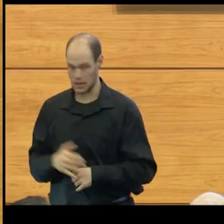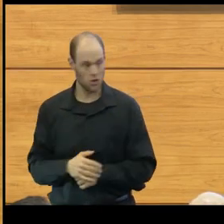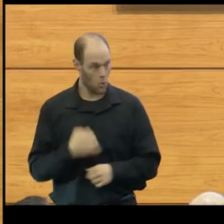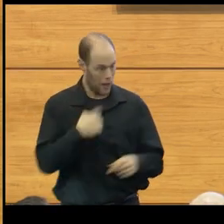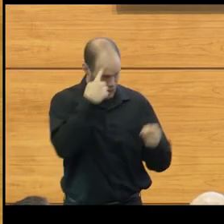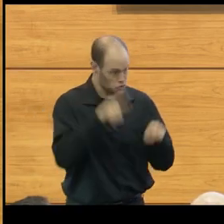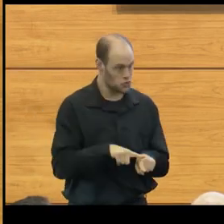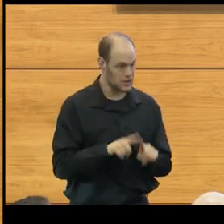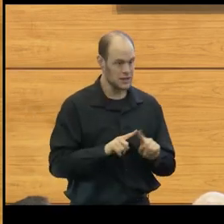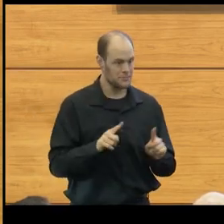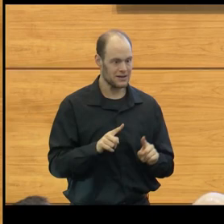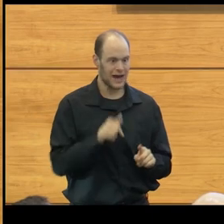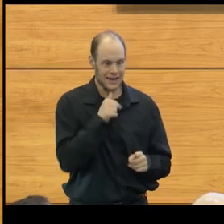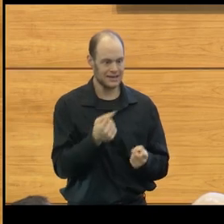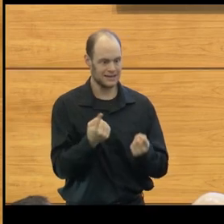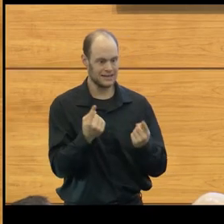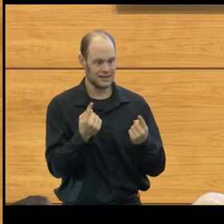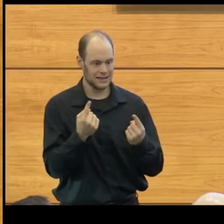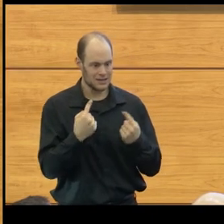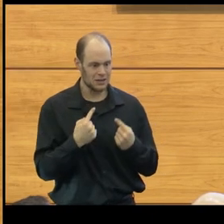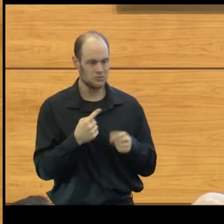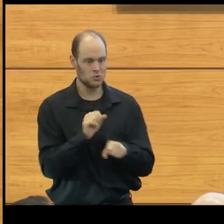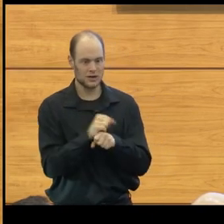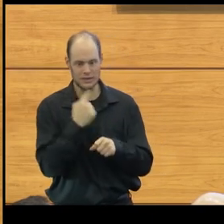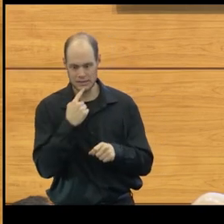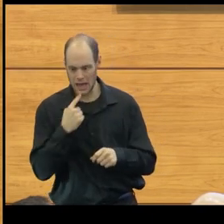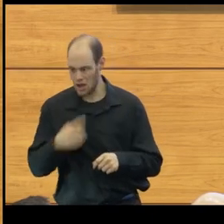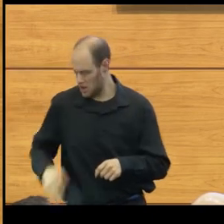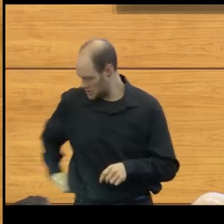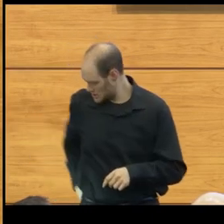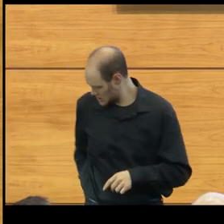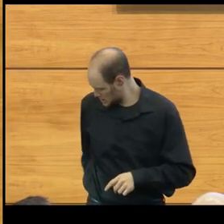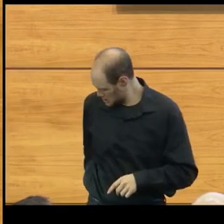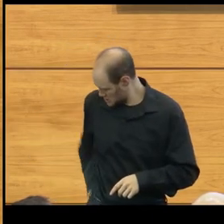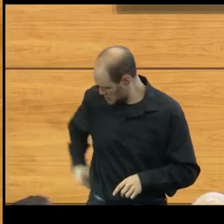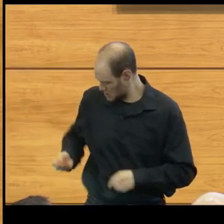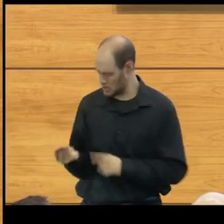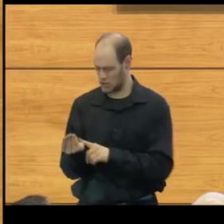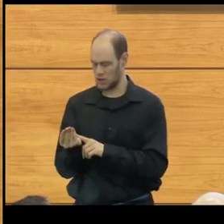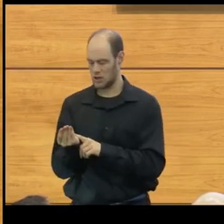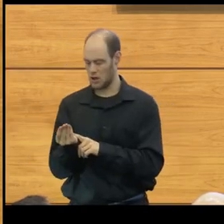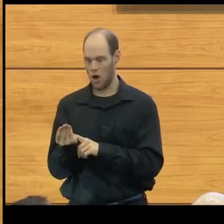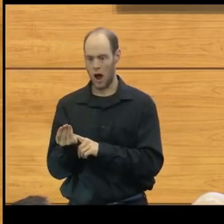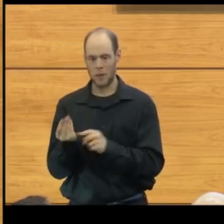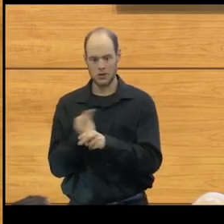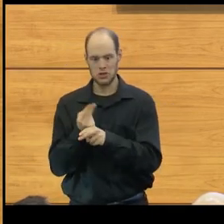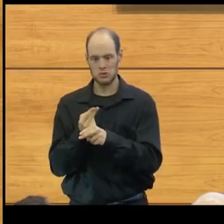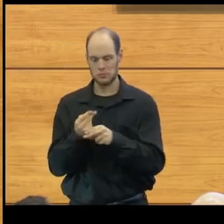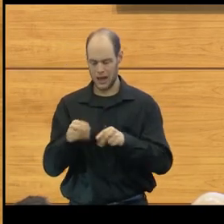but I didn't come to work with a chit in my back pocket, saying, oh, today I'm gonna use up one of my complication chits.